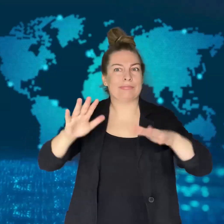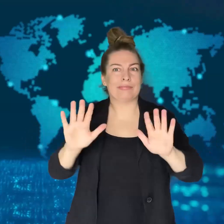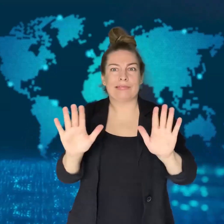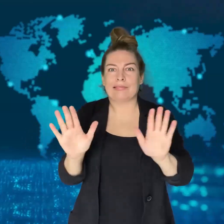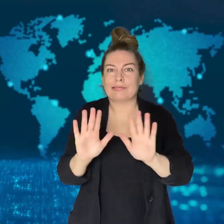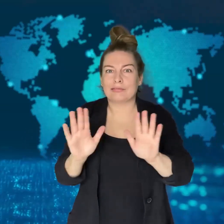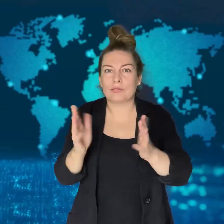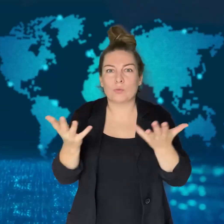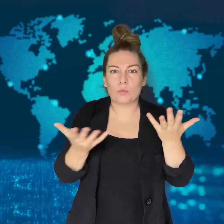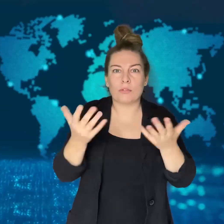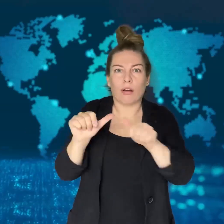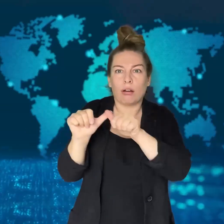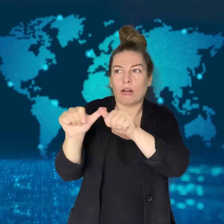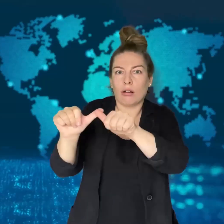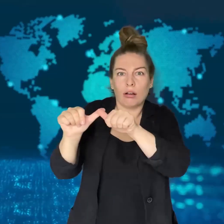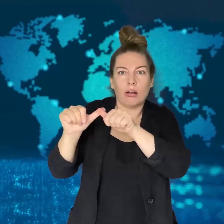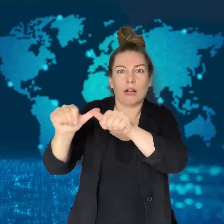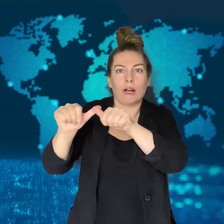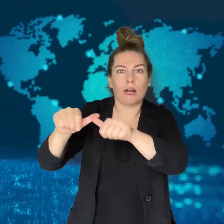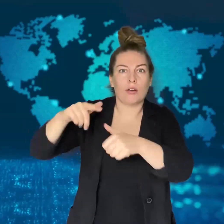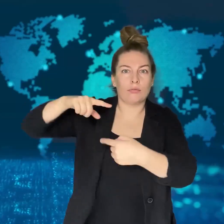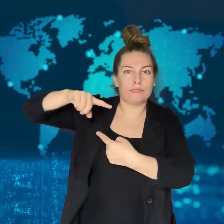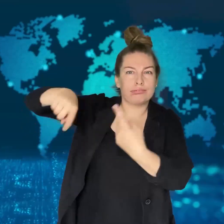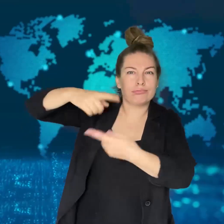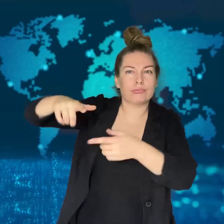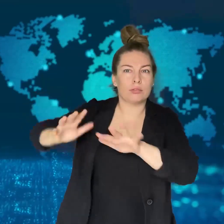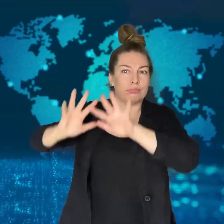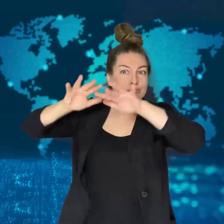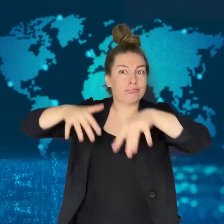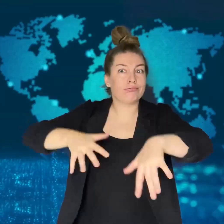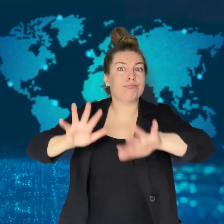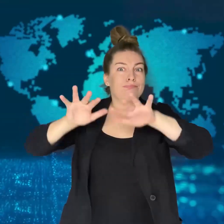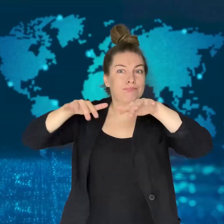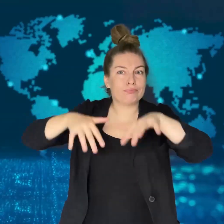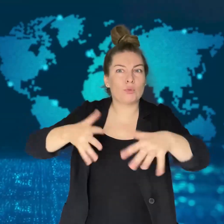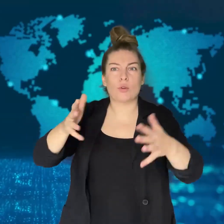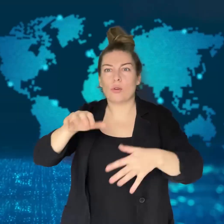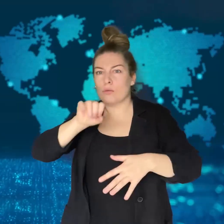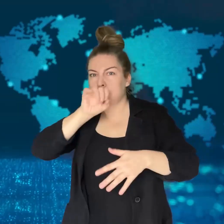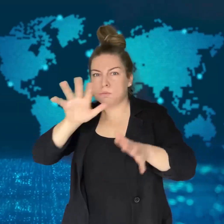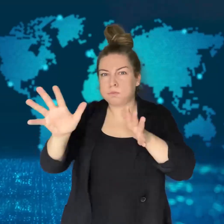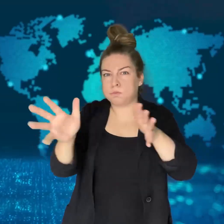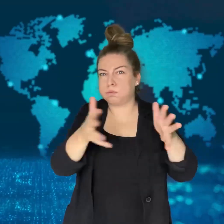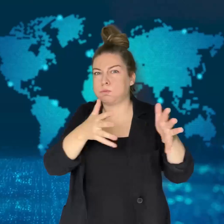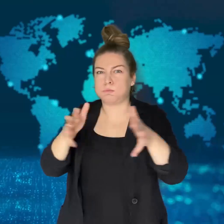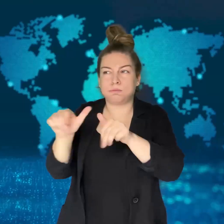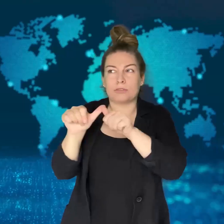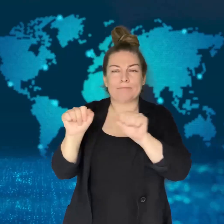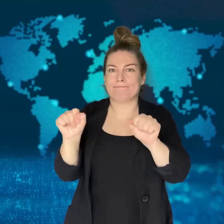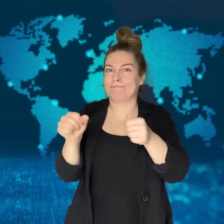It was not safe to fix power in